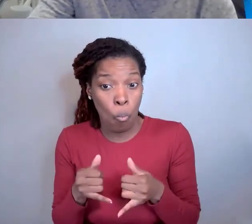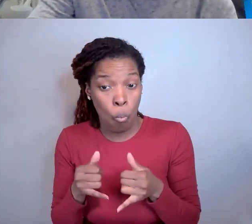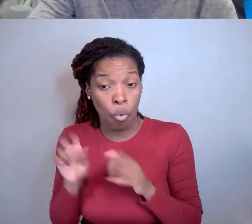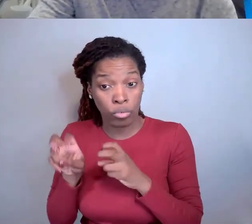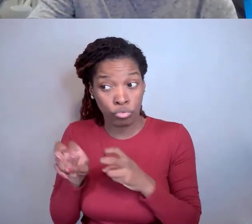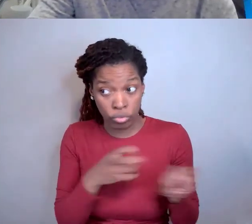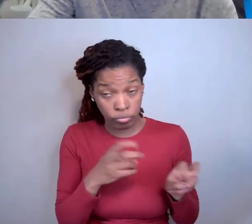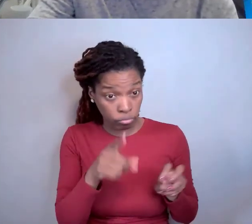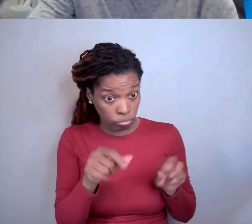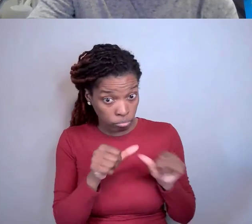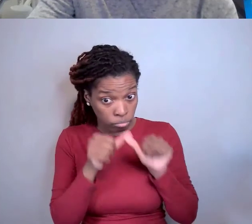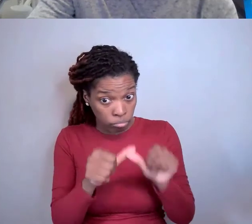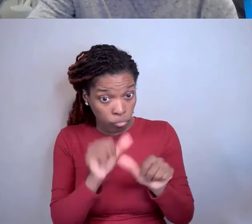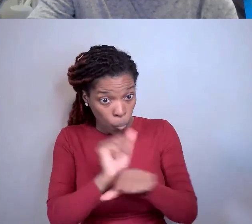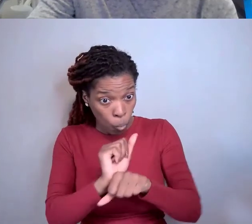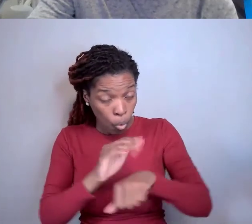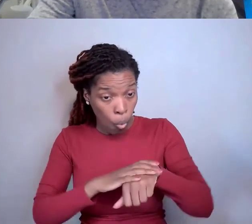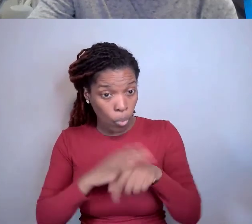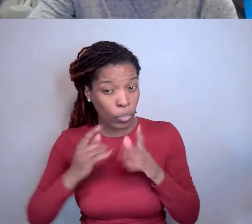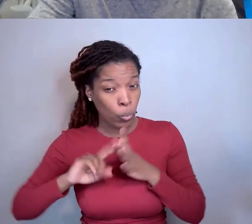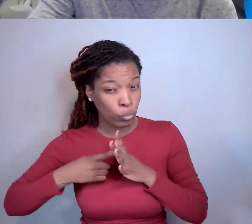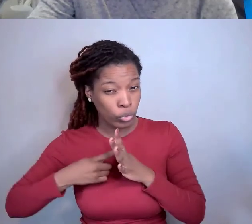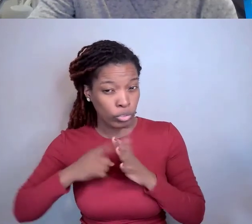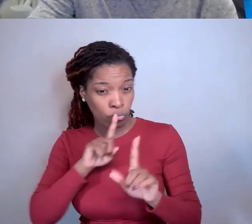on that originally reported invention, okay?